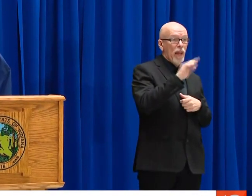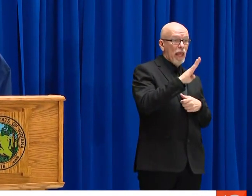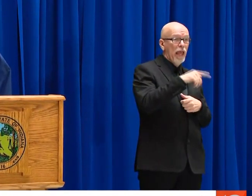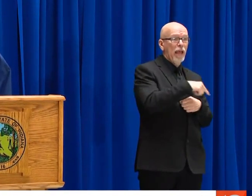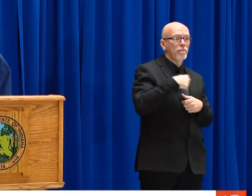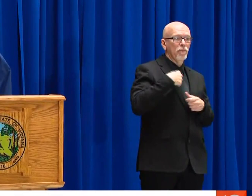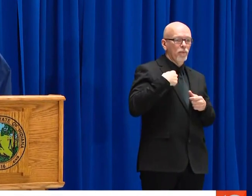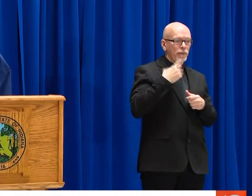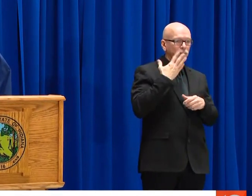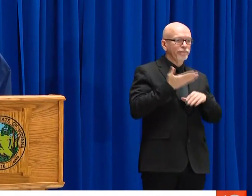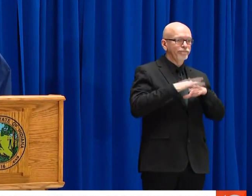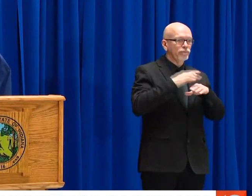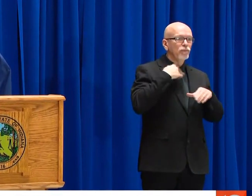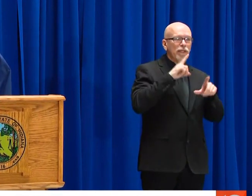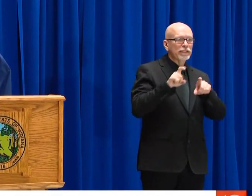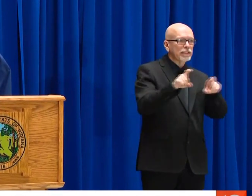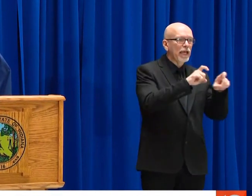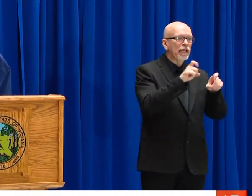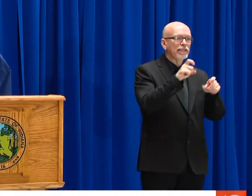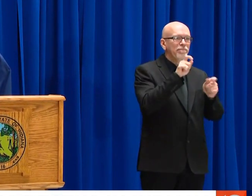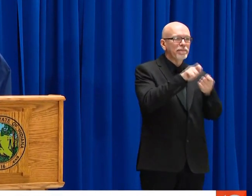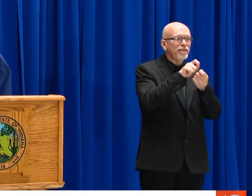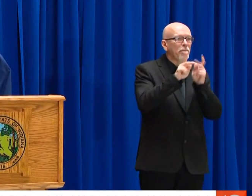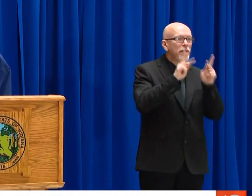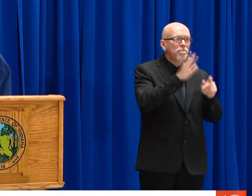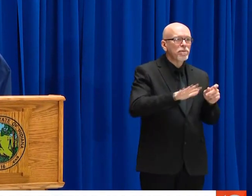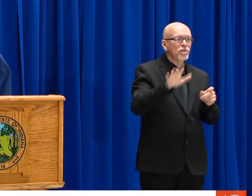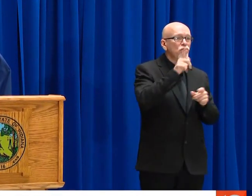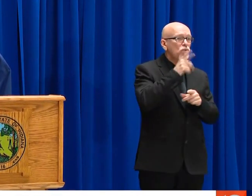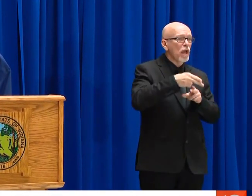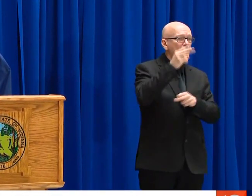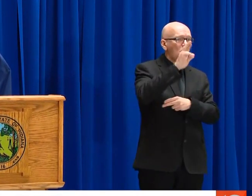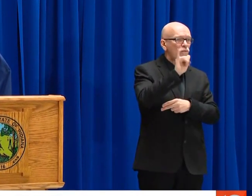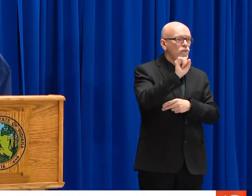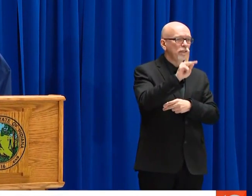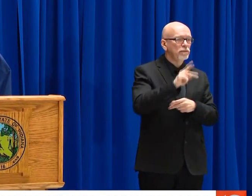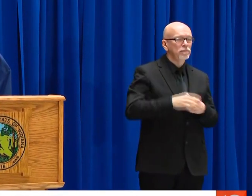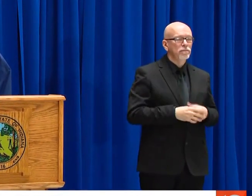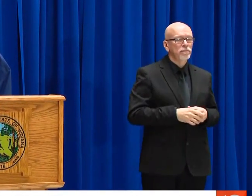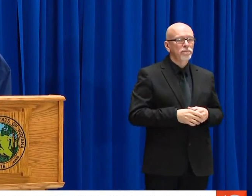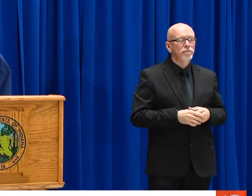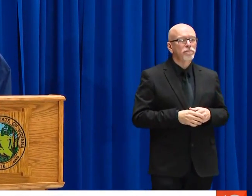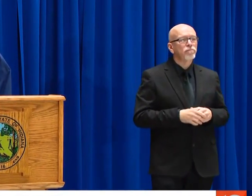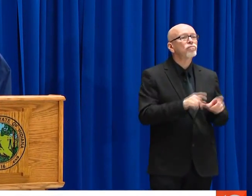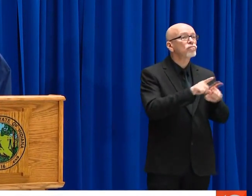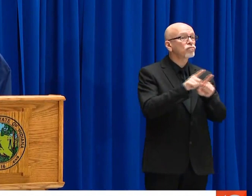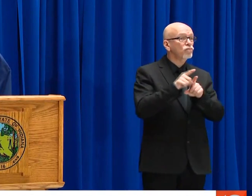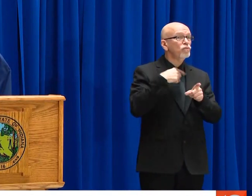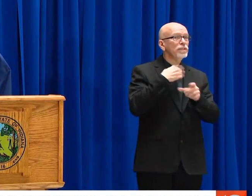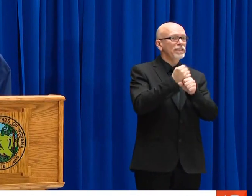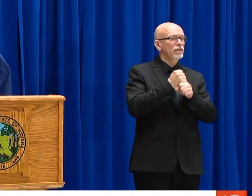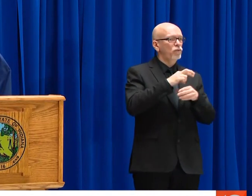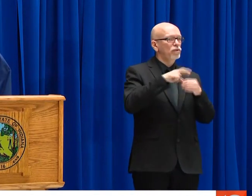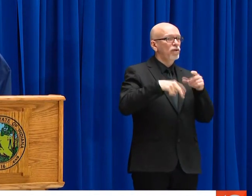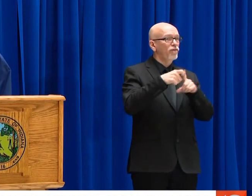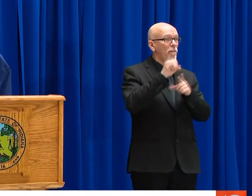LILLY IS QUICKLY SCALING UP THEIR CAPACITY TO 3 TO 400 TESTS PER DAY. AND OUR LAB CONTINUE TOSS AUGMENT THESE NUMBERS BY TESTING